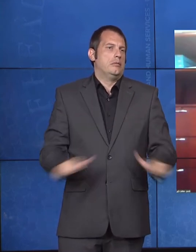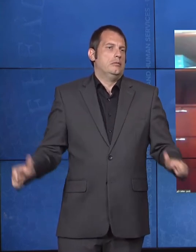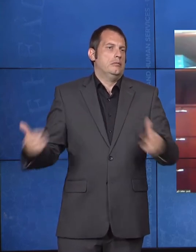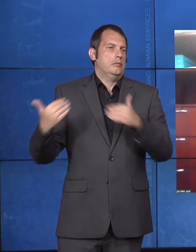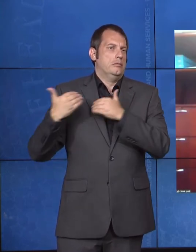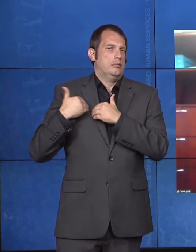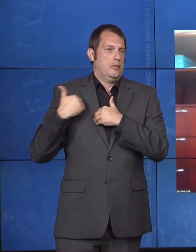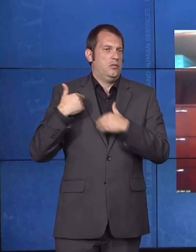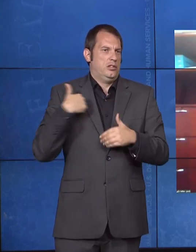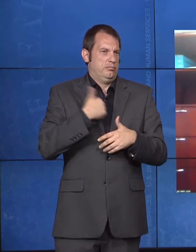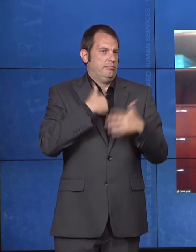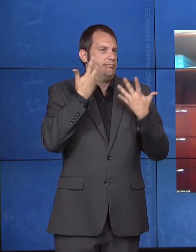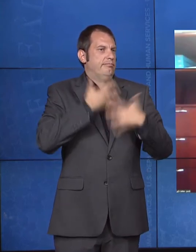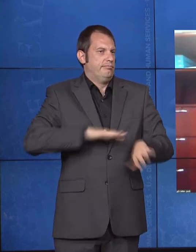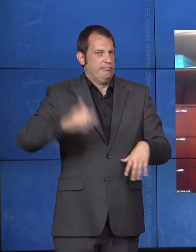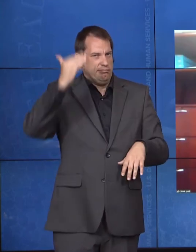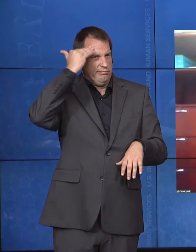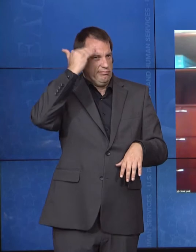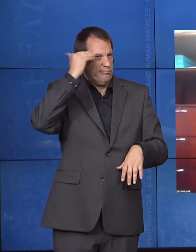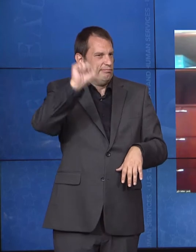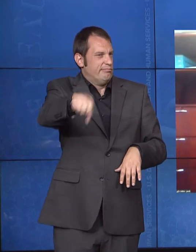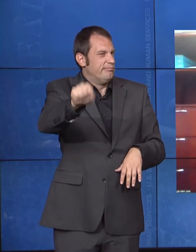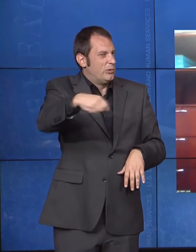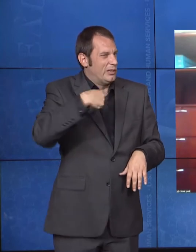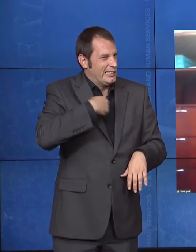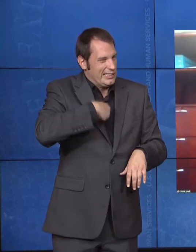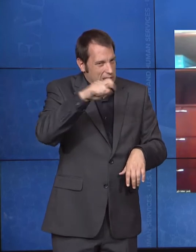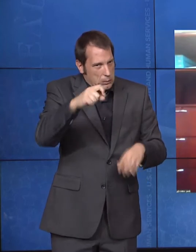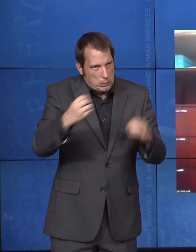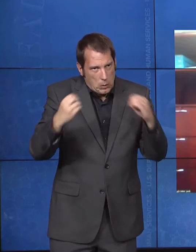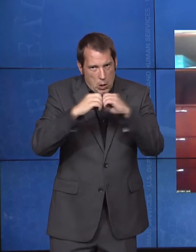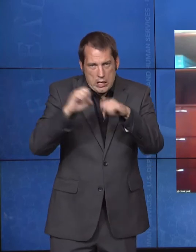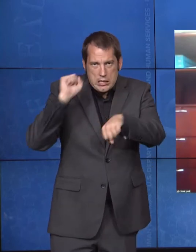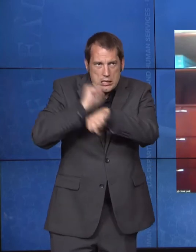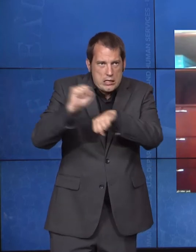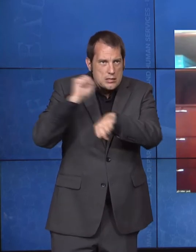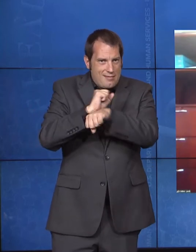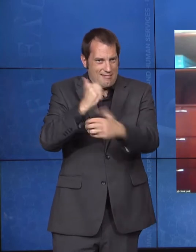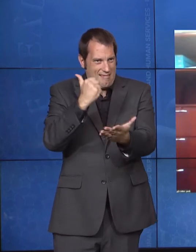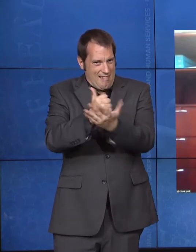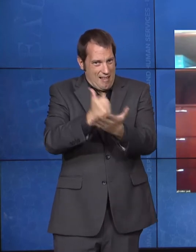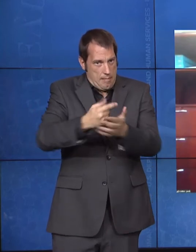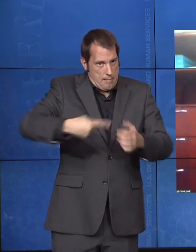individuals live in their own homes, to communities for, you know, as long as possible. But COVID-19